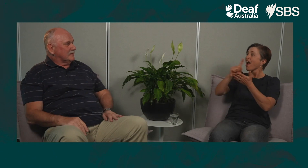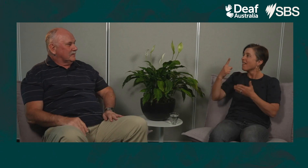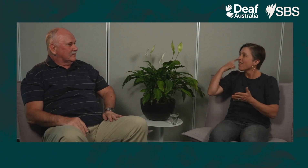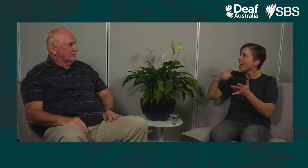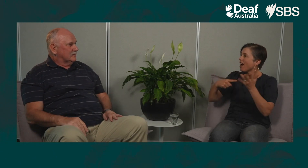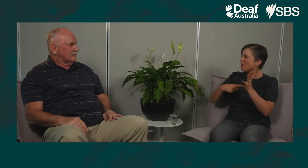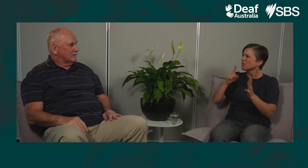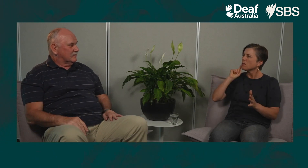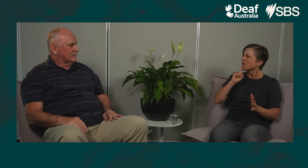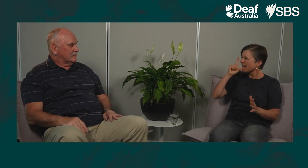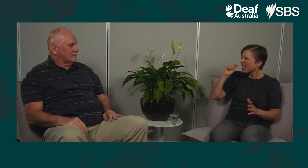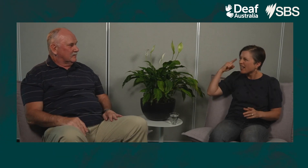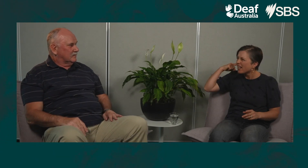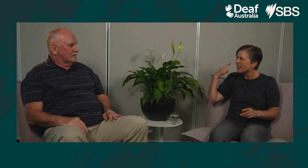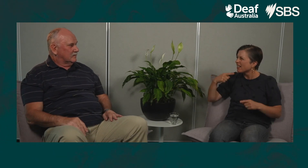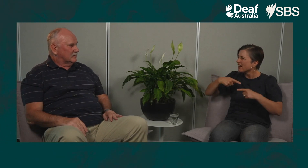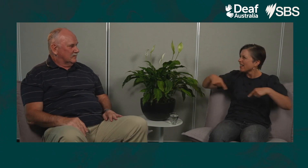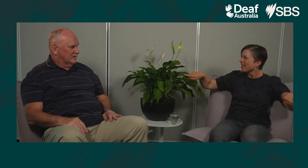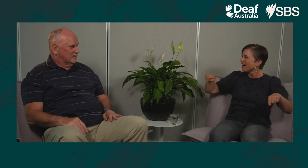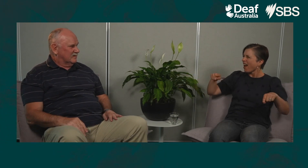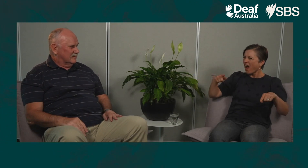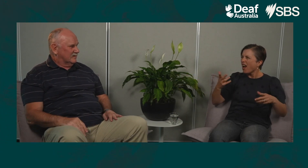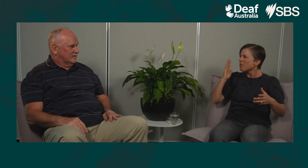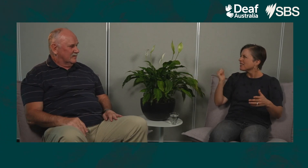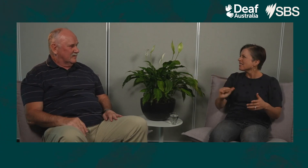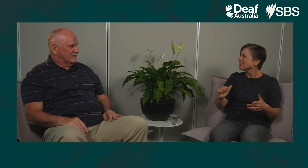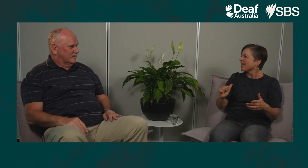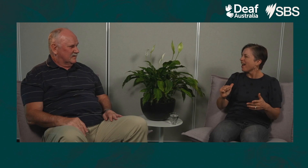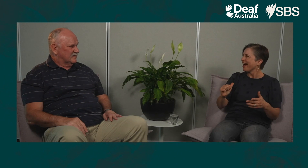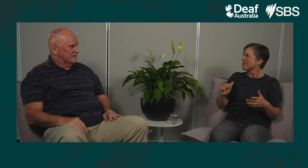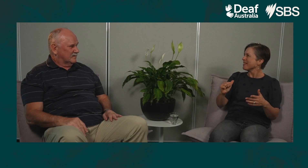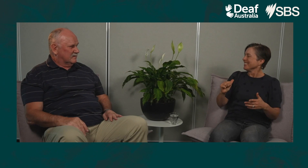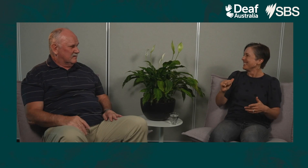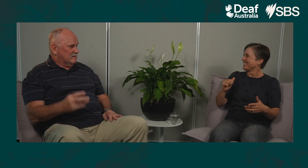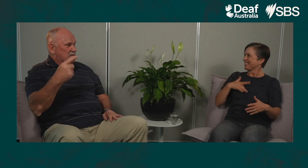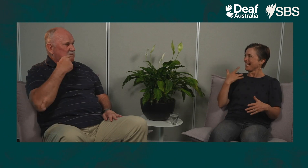And then later you realise that hearing people can hear everything in the toilets anyway, and it doesn't even matter.